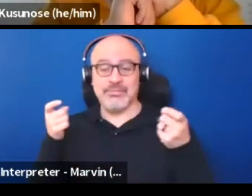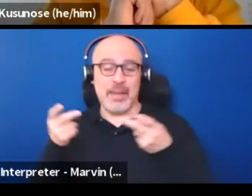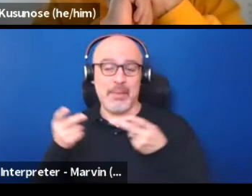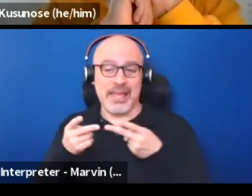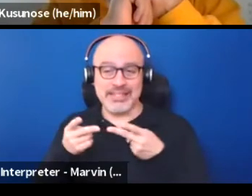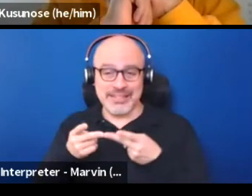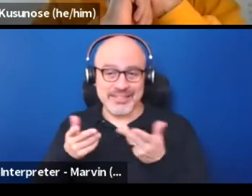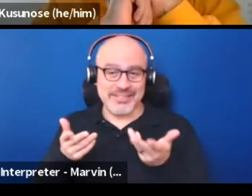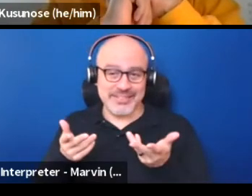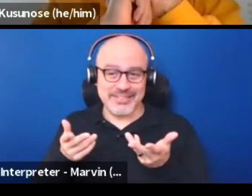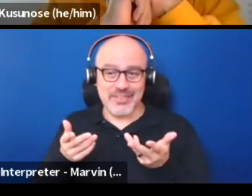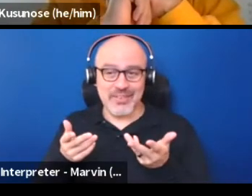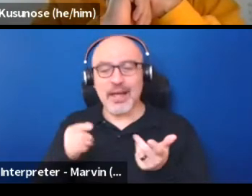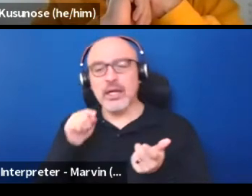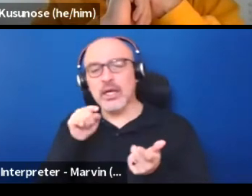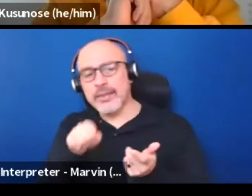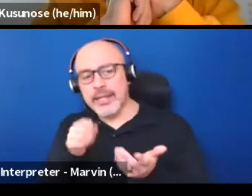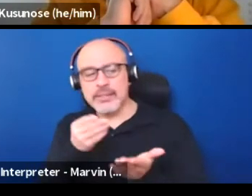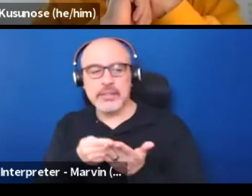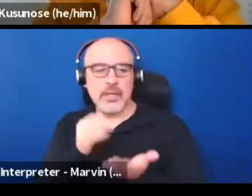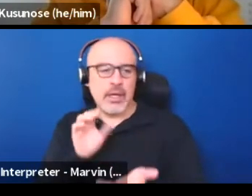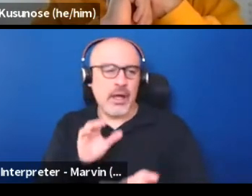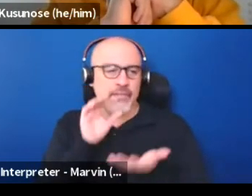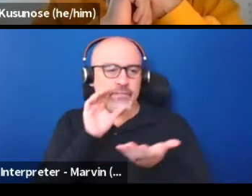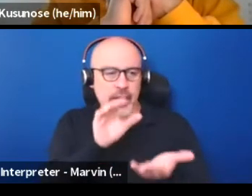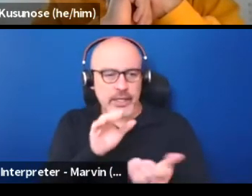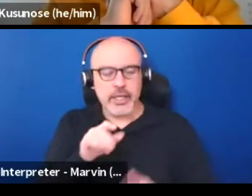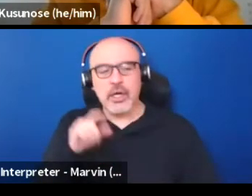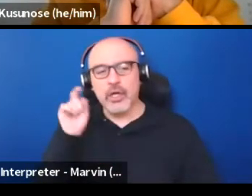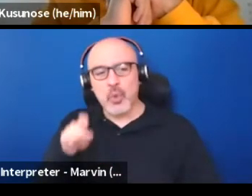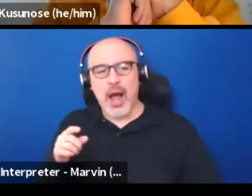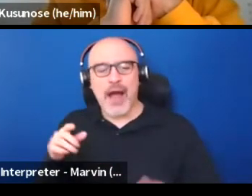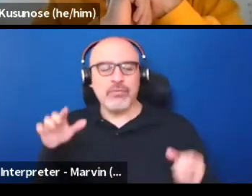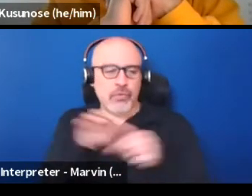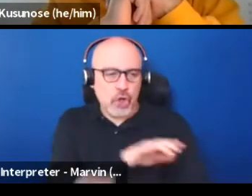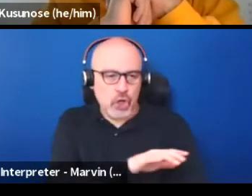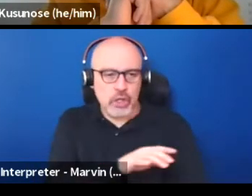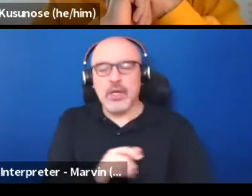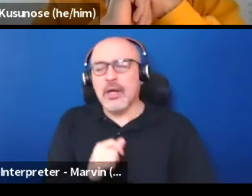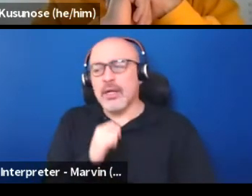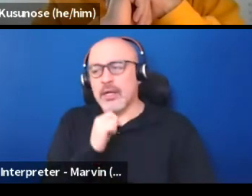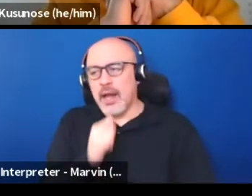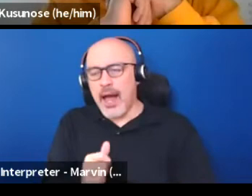This is how you get the funding, you pack the house, you didn't pack the house. And we sold this much ticket.